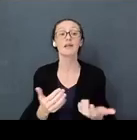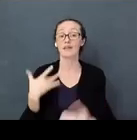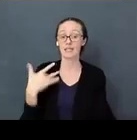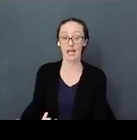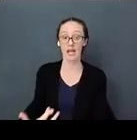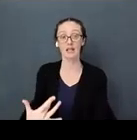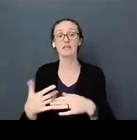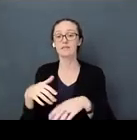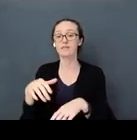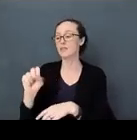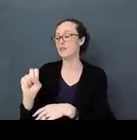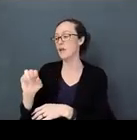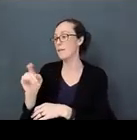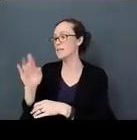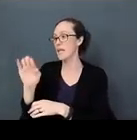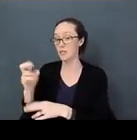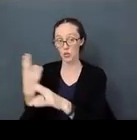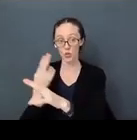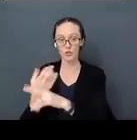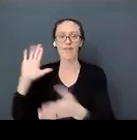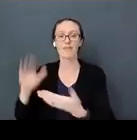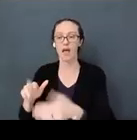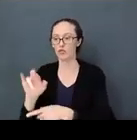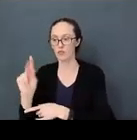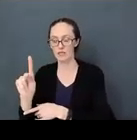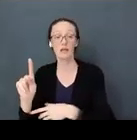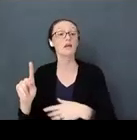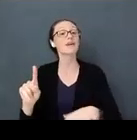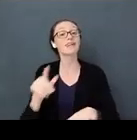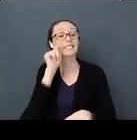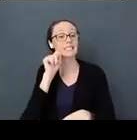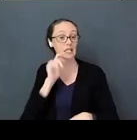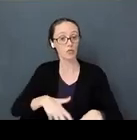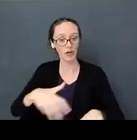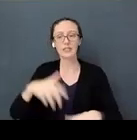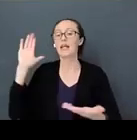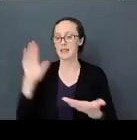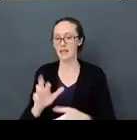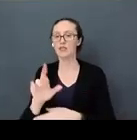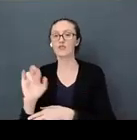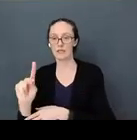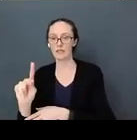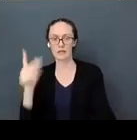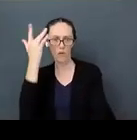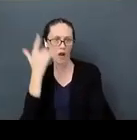abuse and less at risk for teen pregnancy. That is because you talk about things throughout your